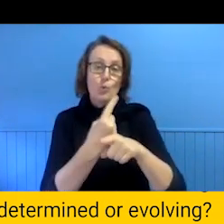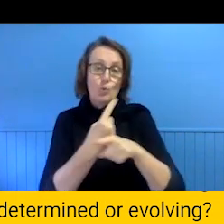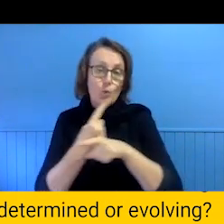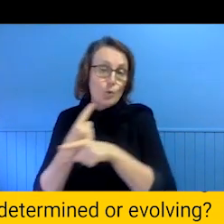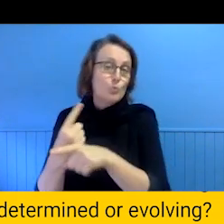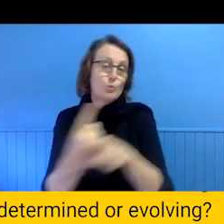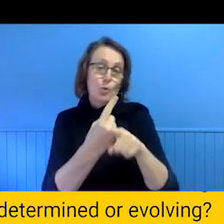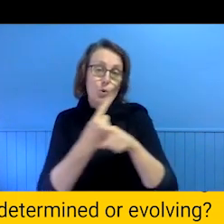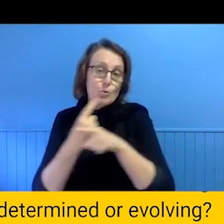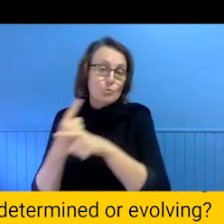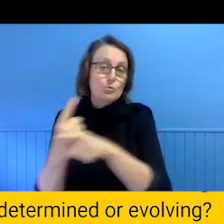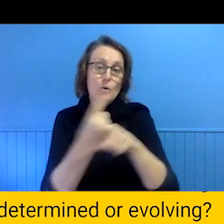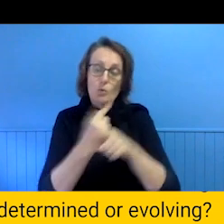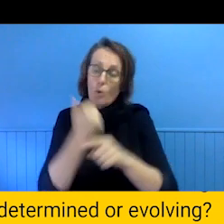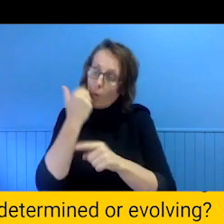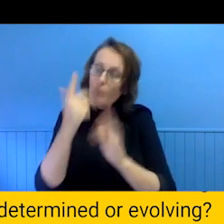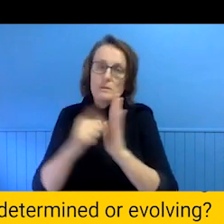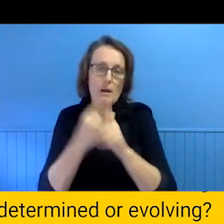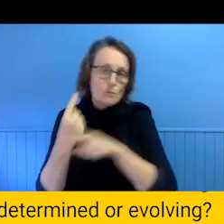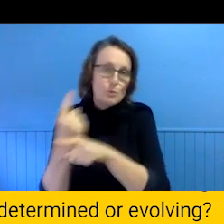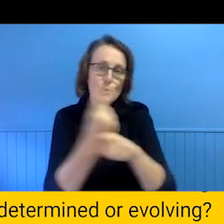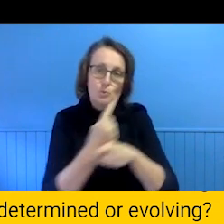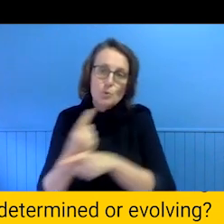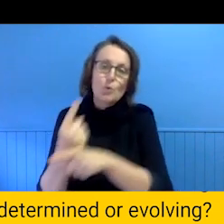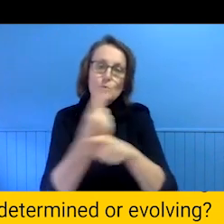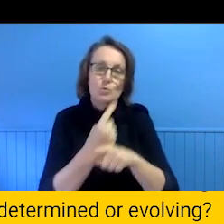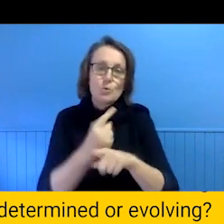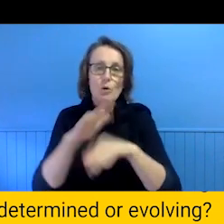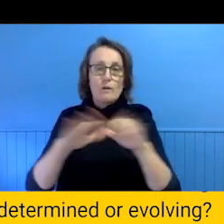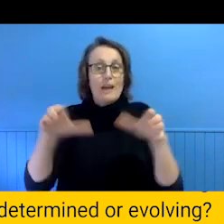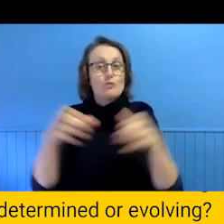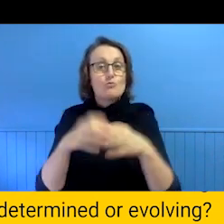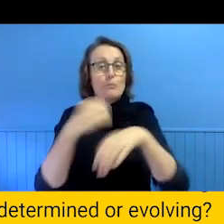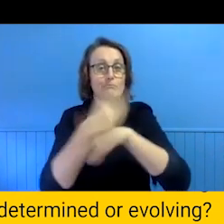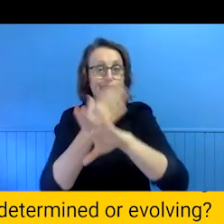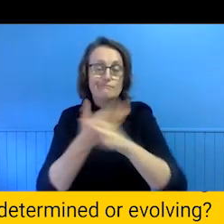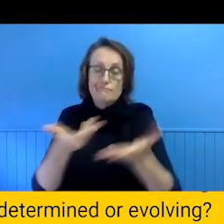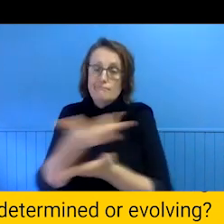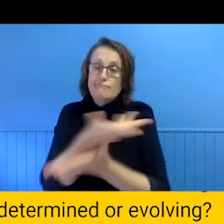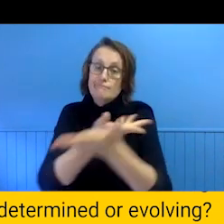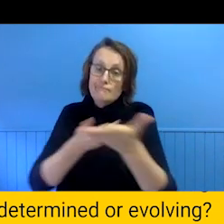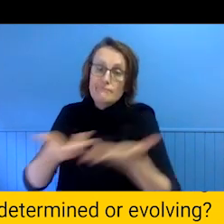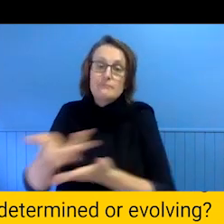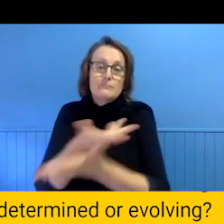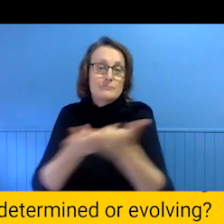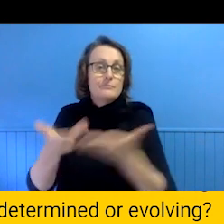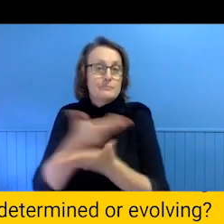We are in discussion all the time over group chat and that can be like sending a